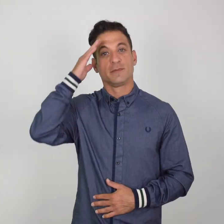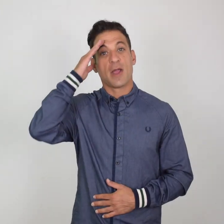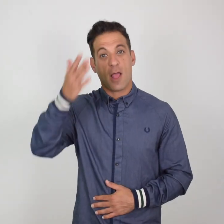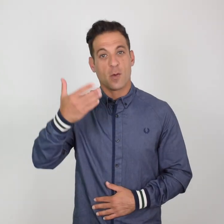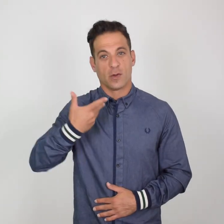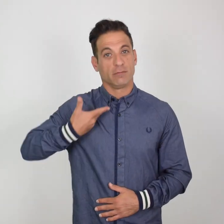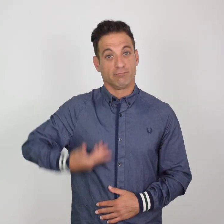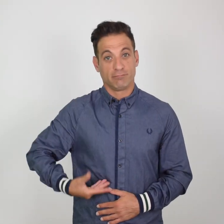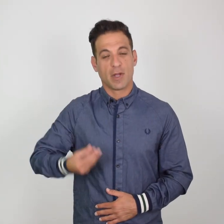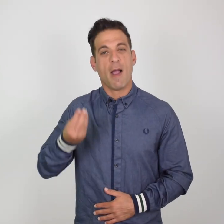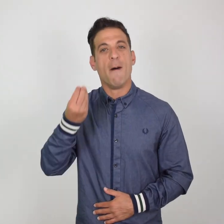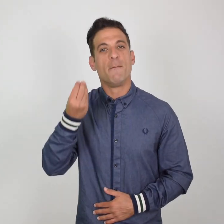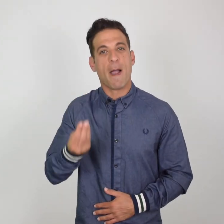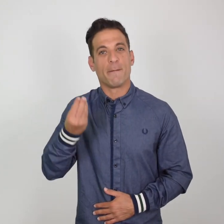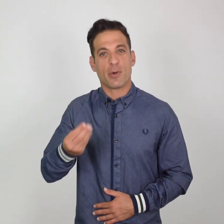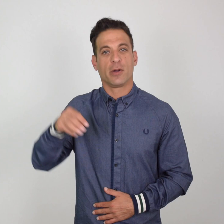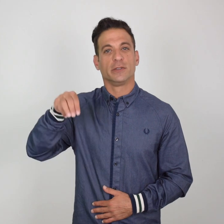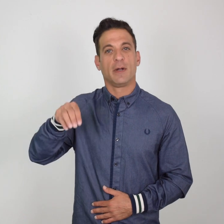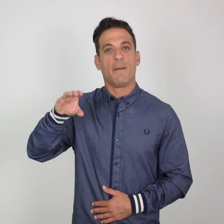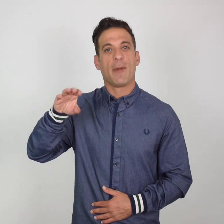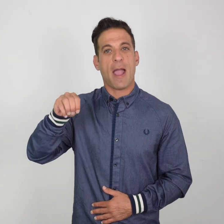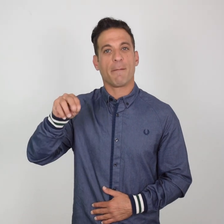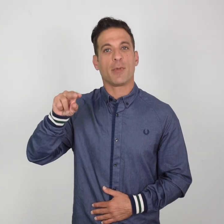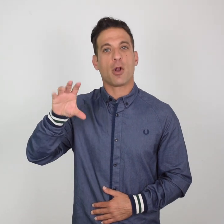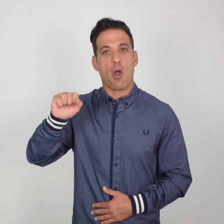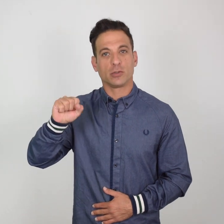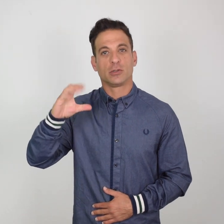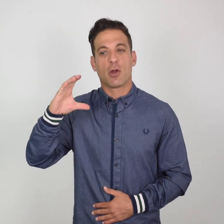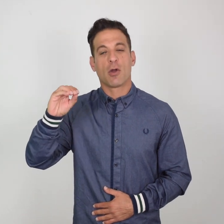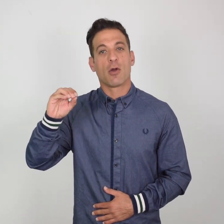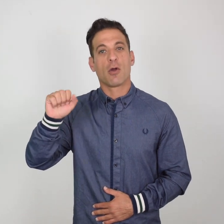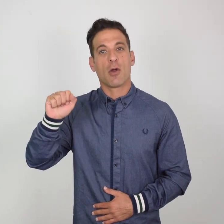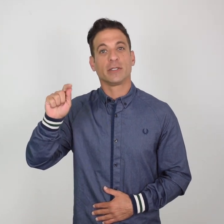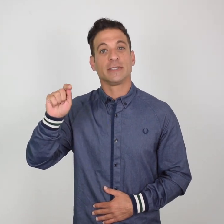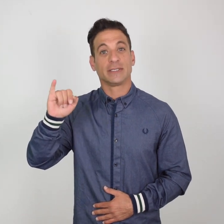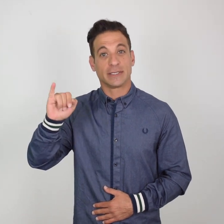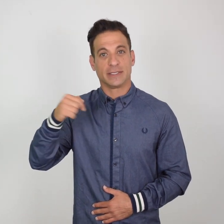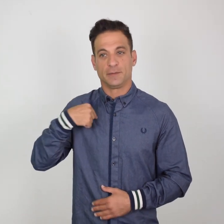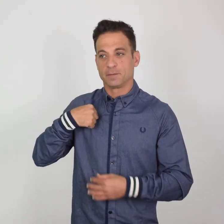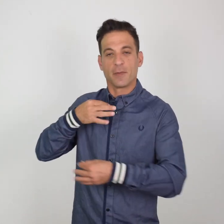Hello, my name is Memnos Costi and